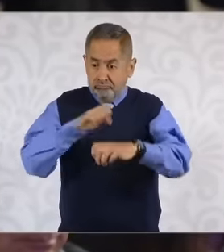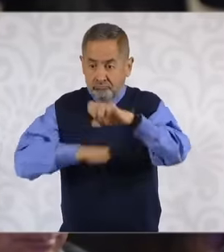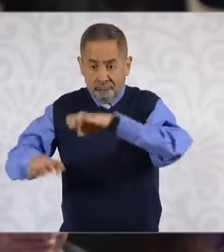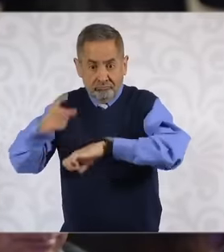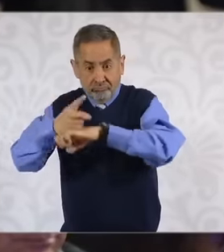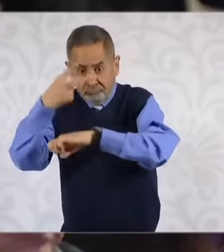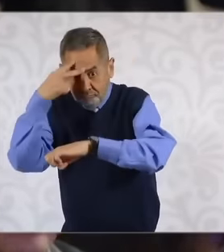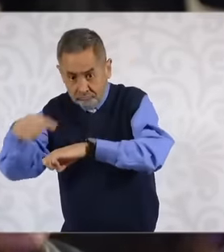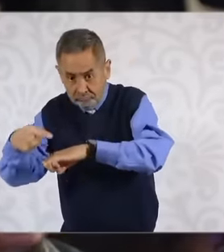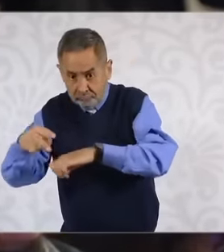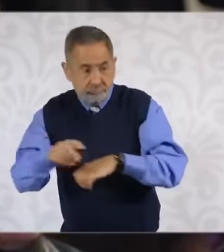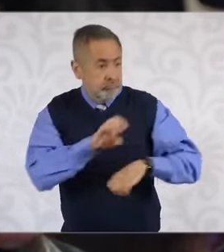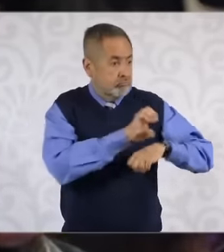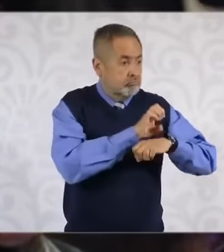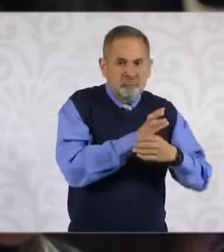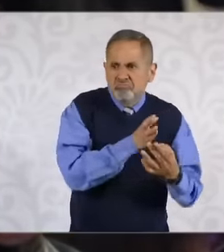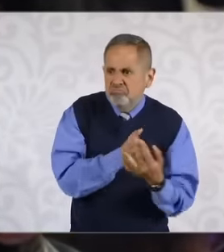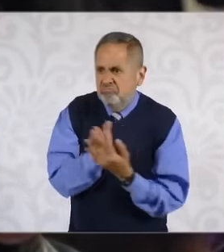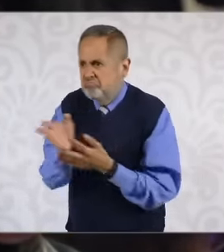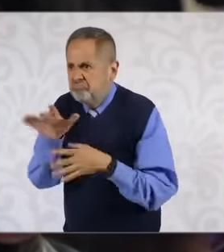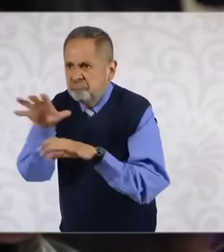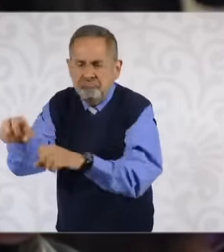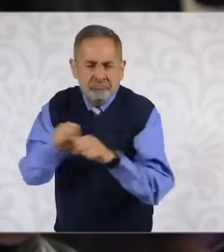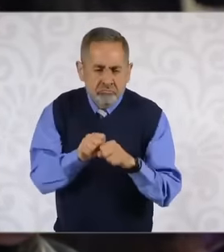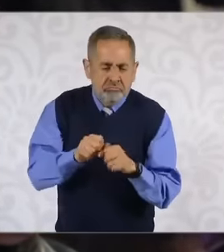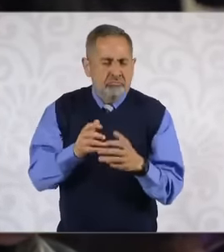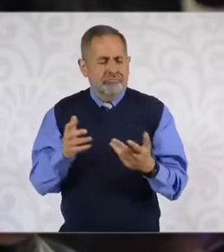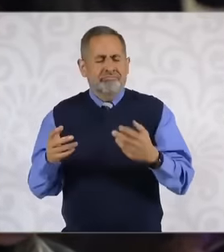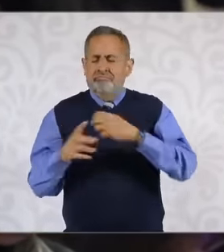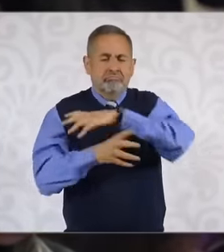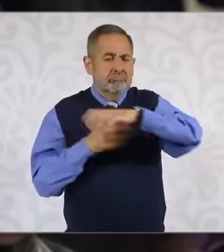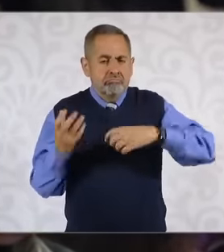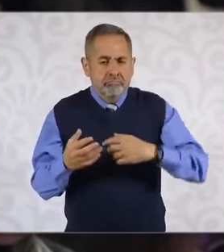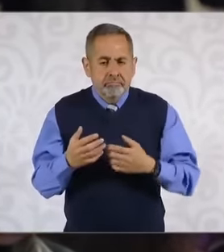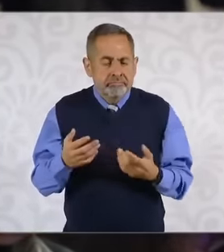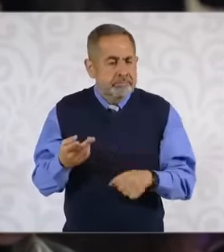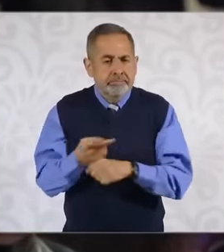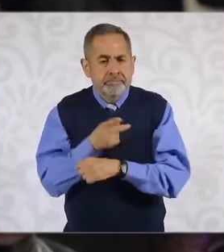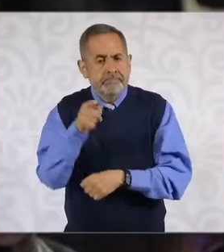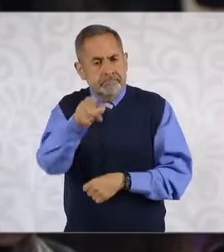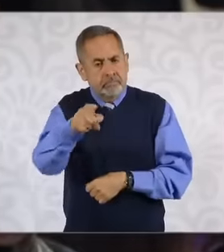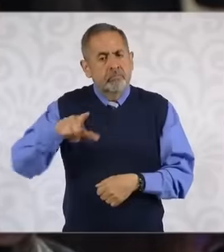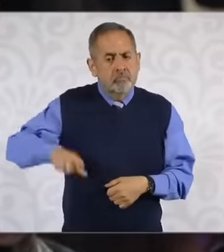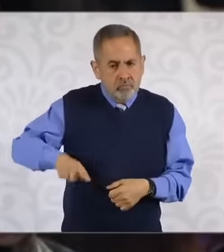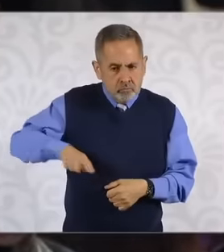Mexican embassy in Quito. I wanted to know if the government that you preside over is going to continue insisting. in